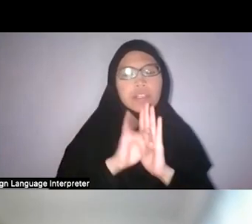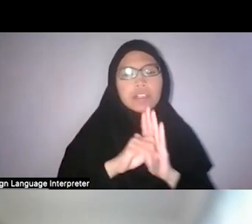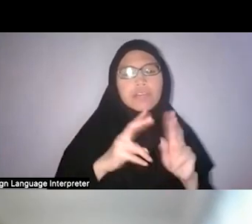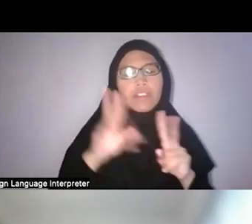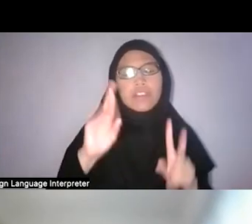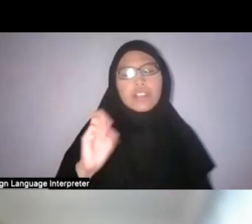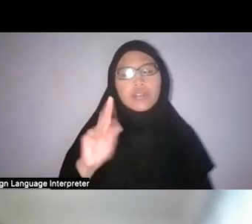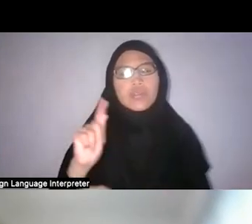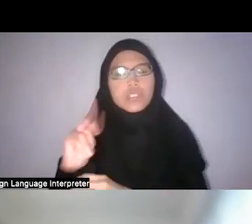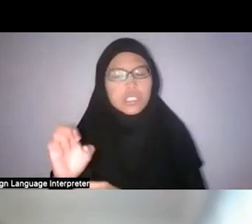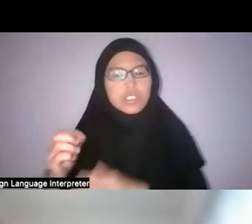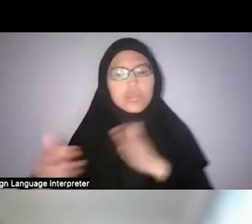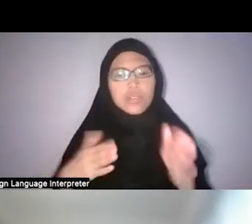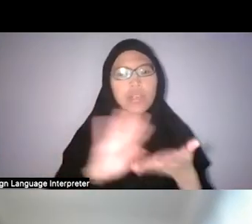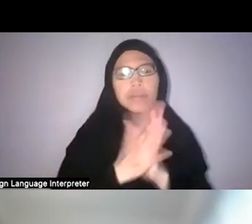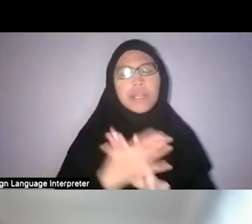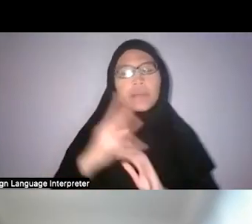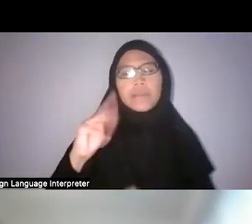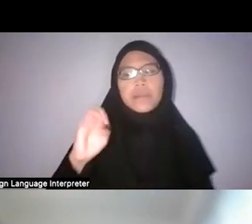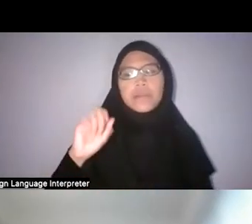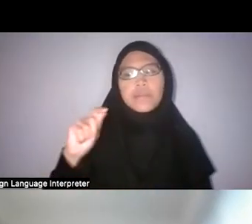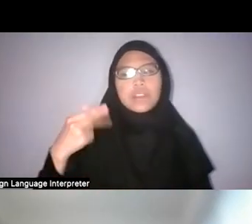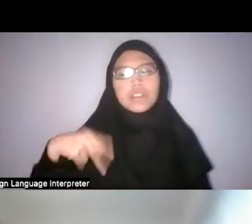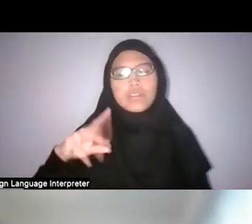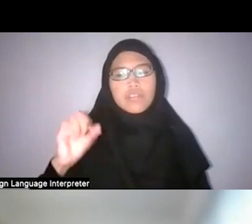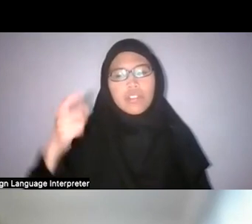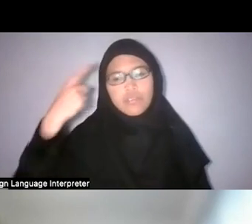I mean keen metaphors for human emotions, and things like that.